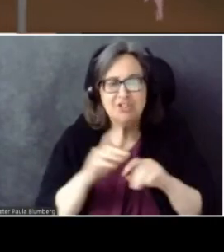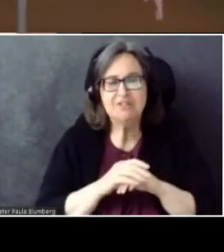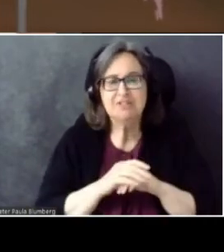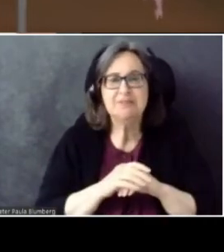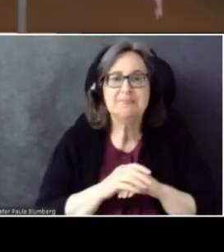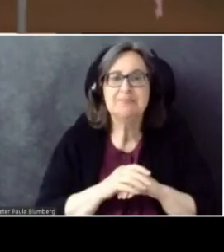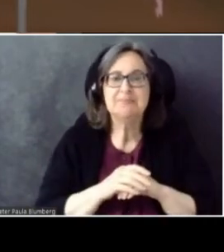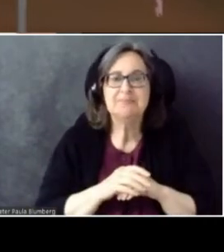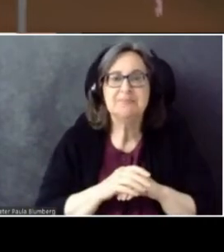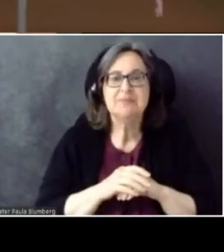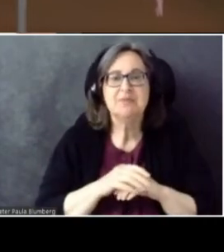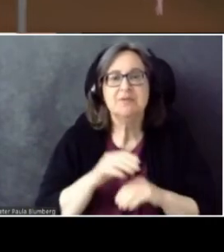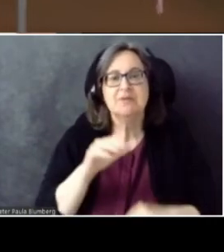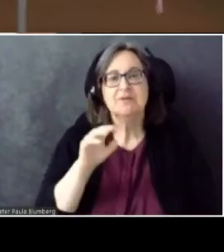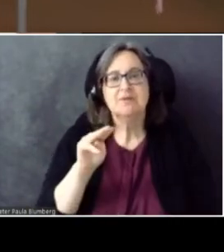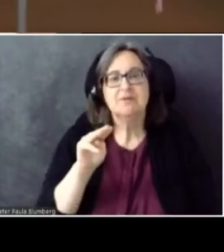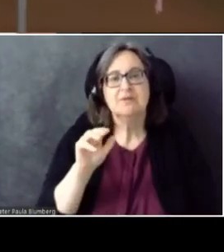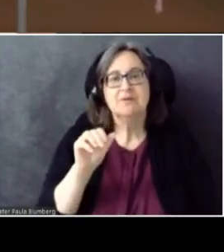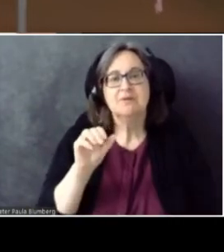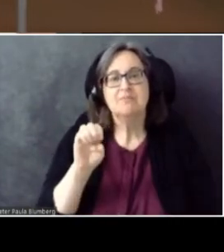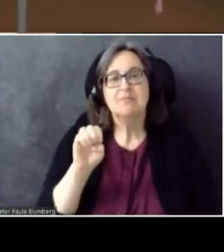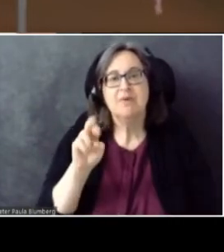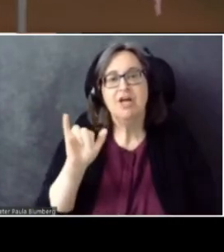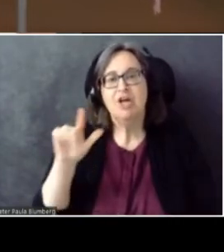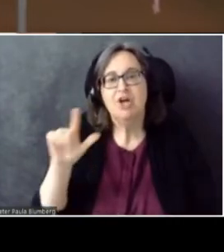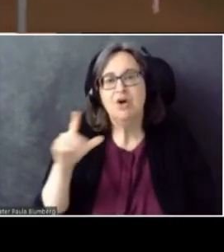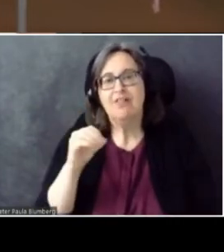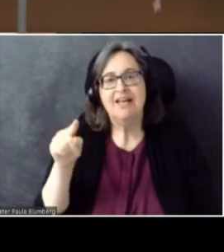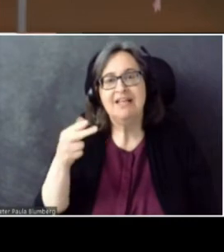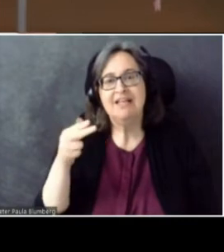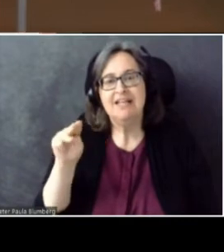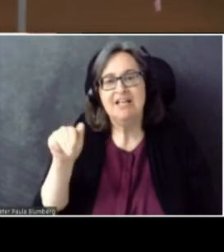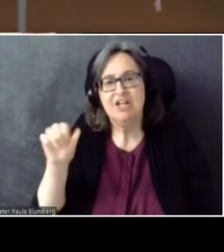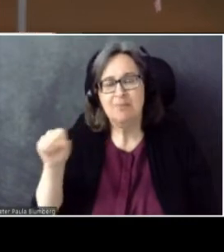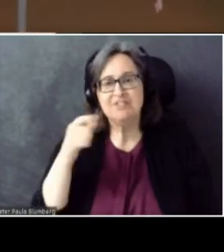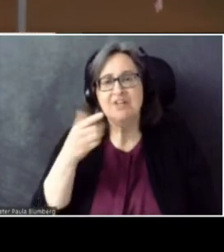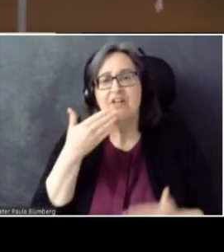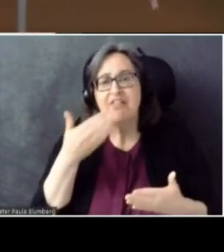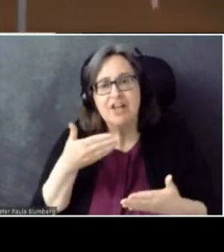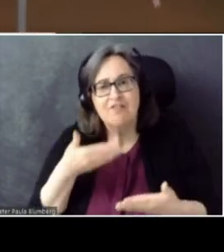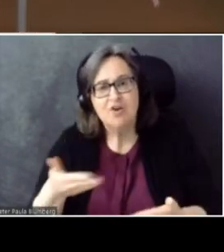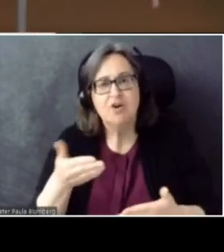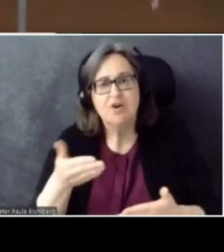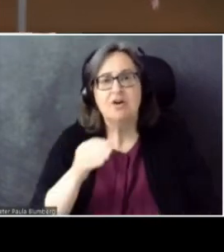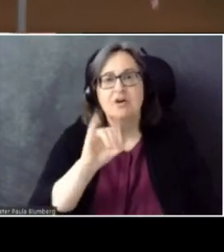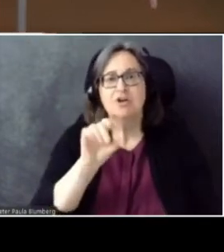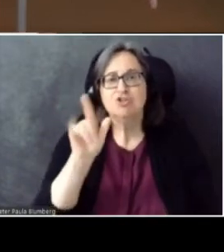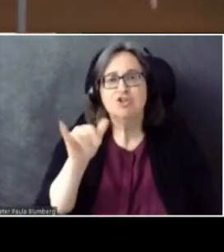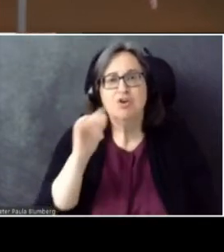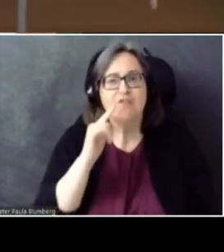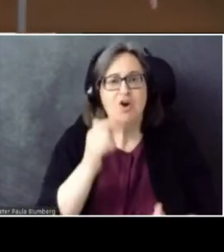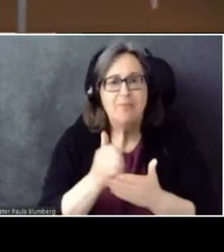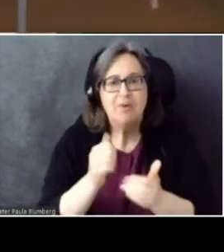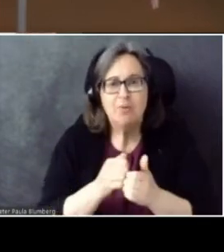Meryl and Thomas, thank you so much for having me. Joly, for your help with the stream. Lorelle, for jumping in.